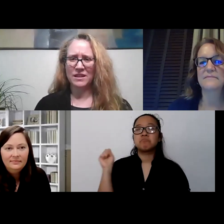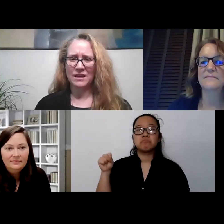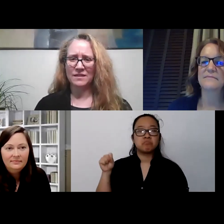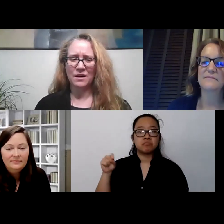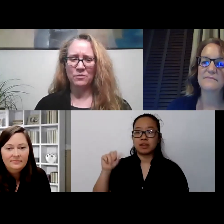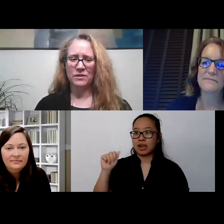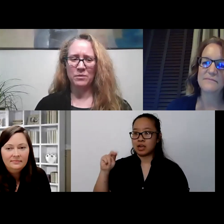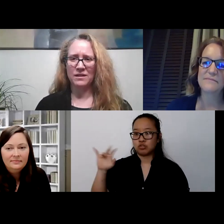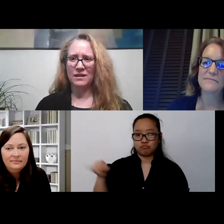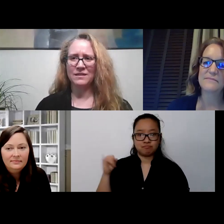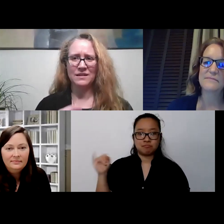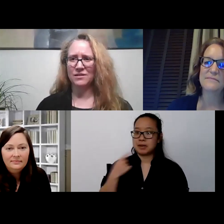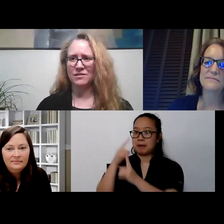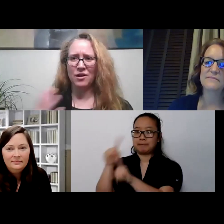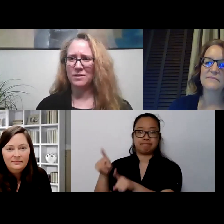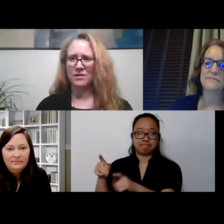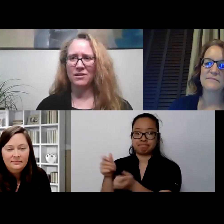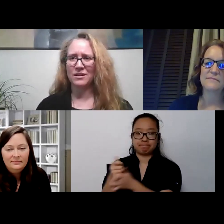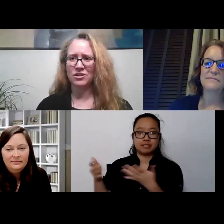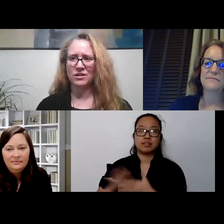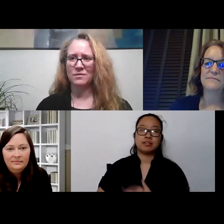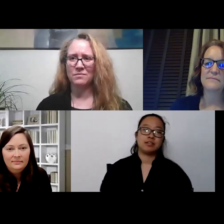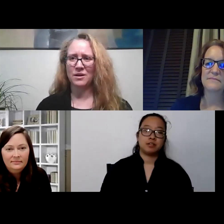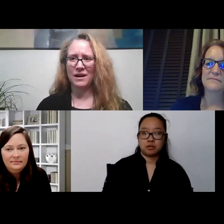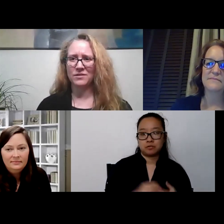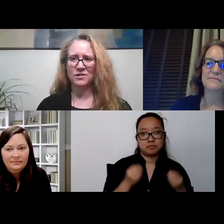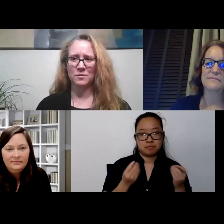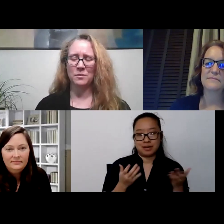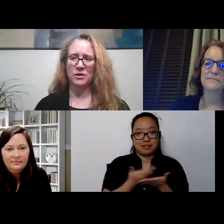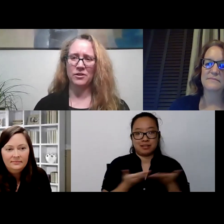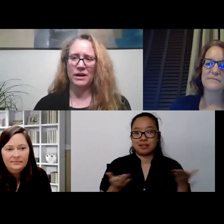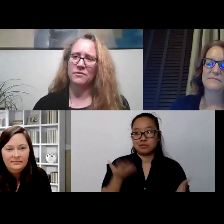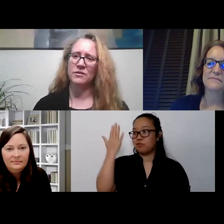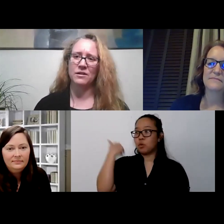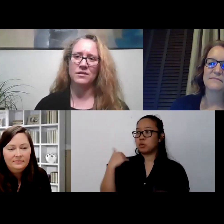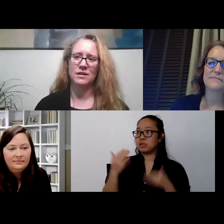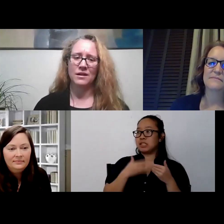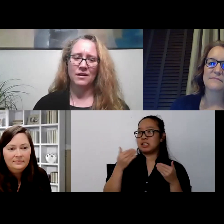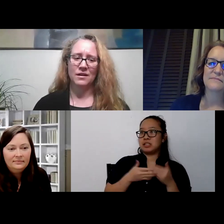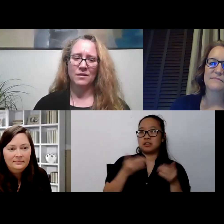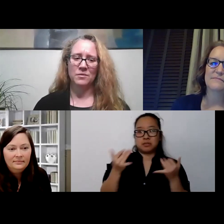The things that would have been easy or common knowledge, now we have to just be more creative around,